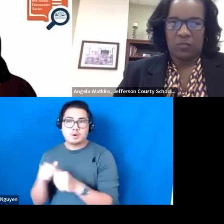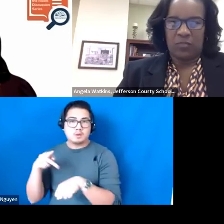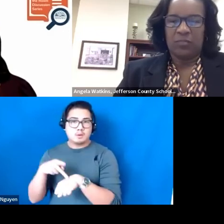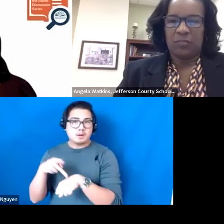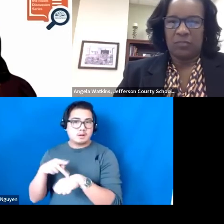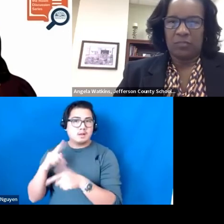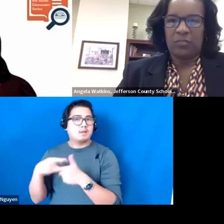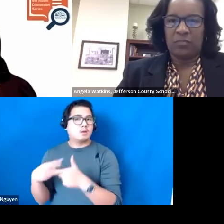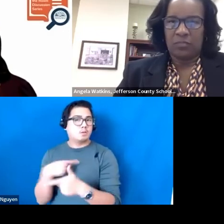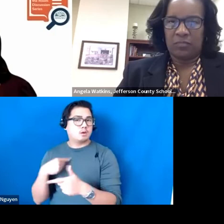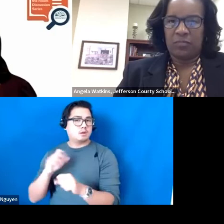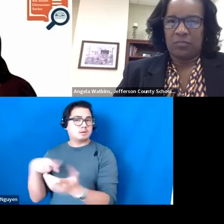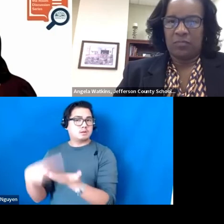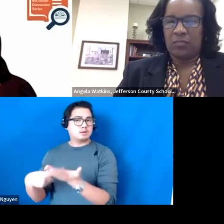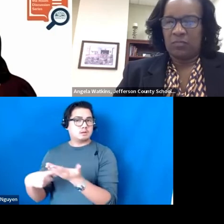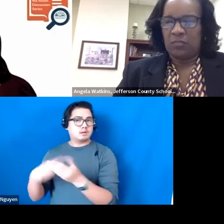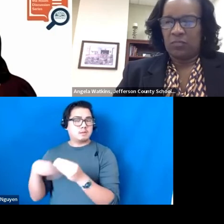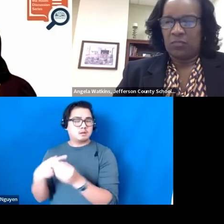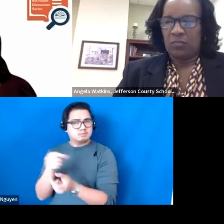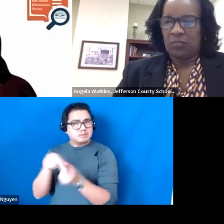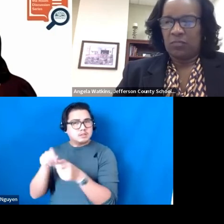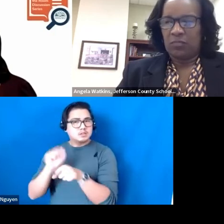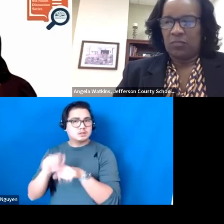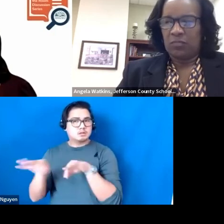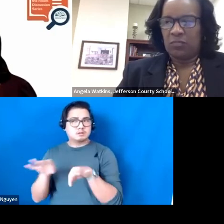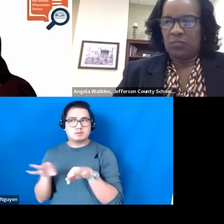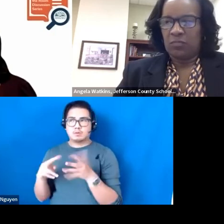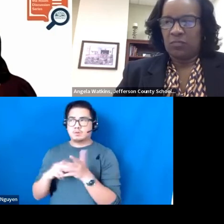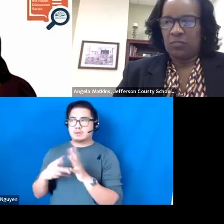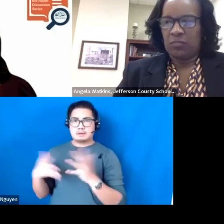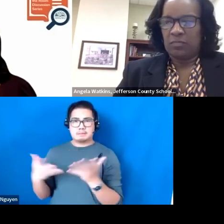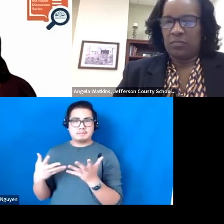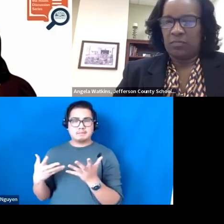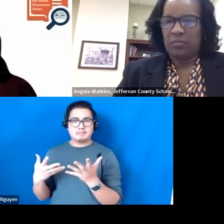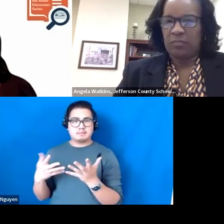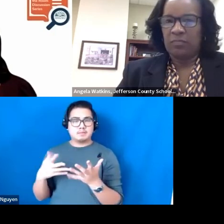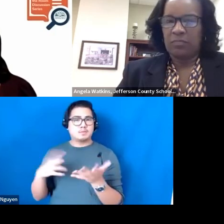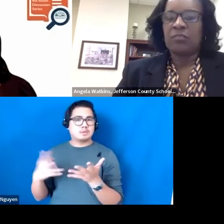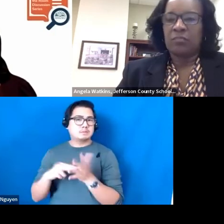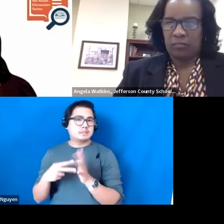those specific job descriptions and what it means in your role. How does this affect you?